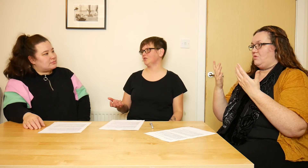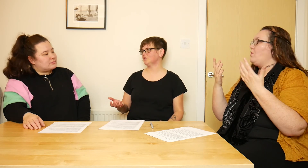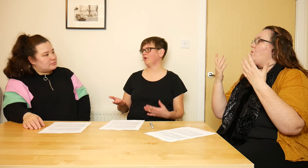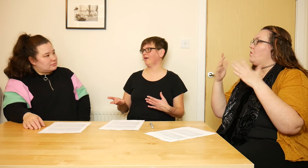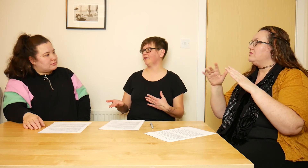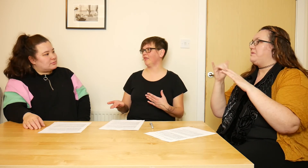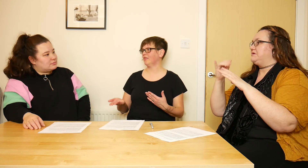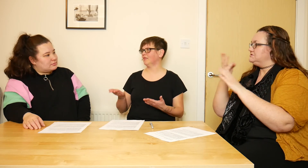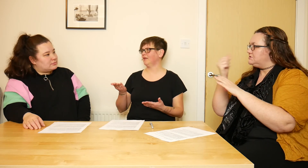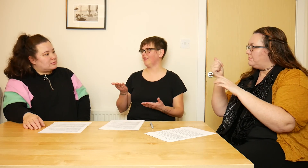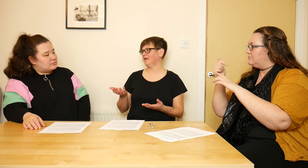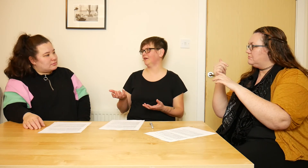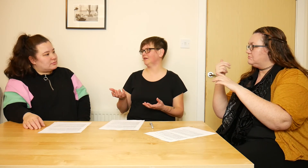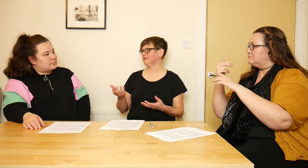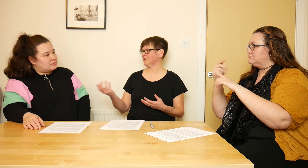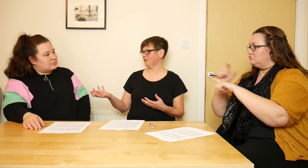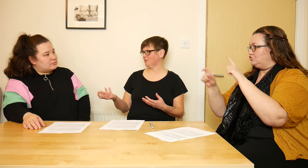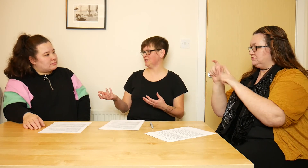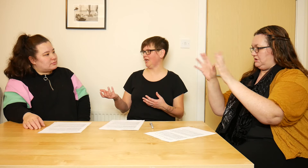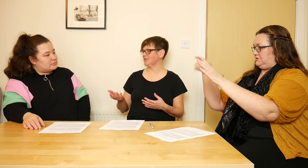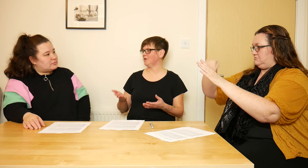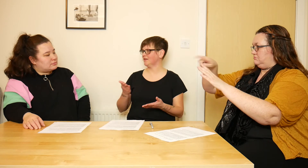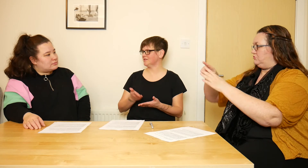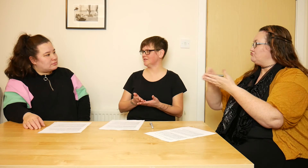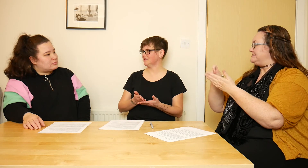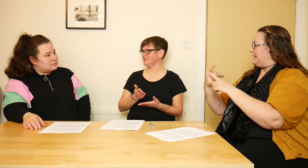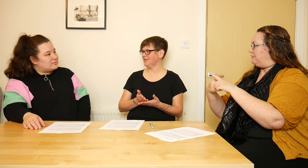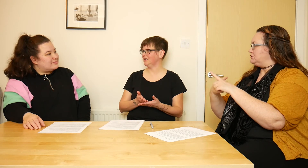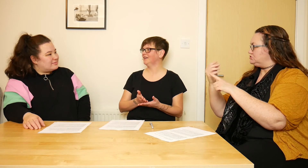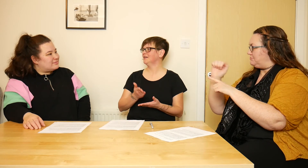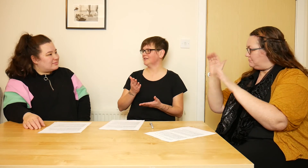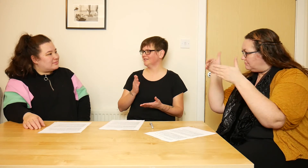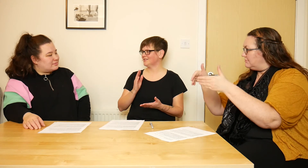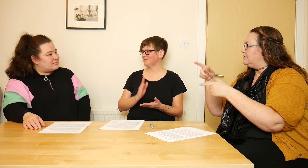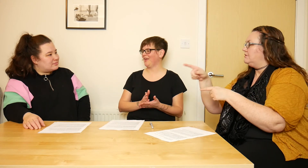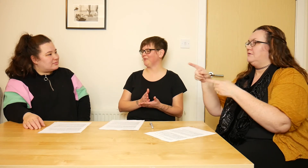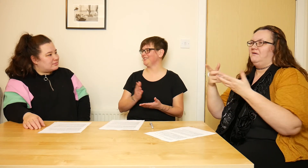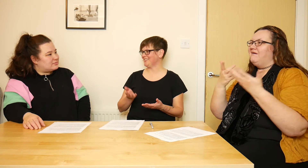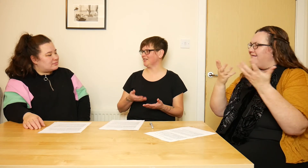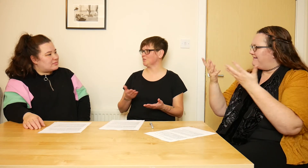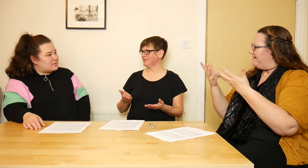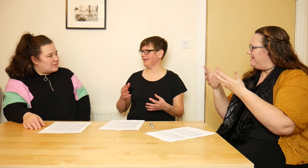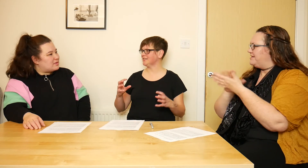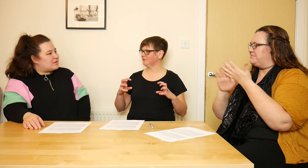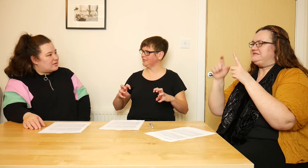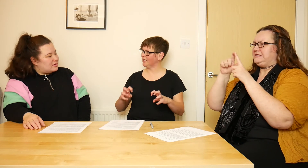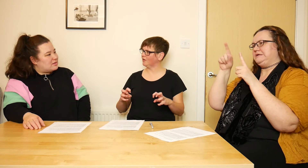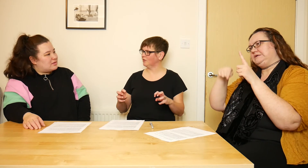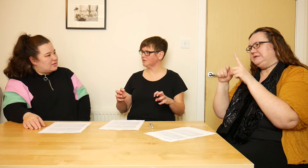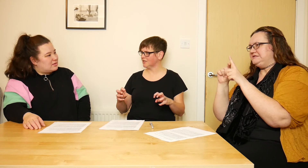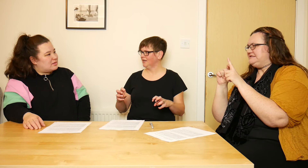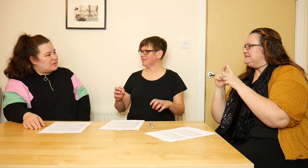Which is where you were indicating to me this capital D slash small d has taken hold.